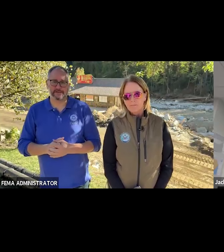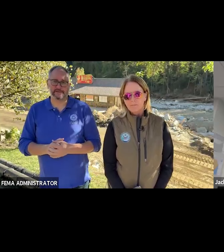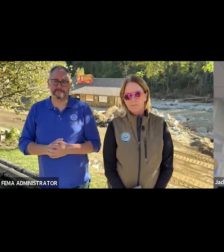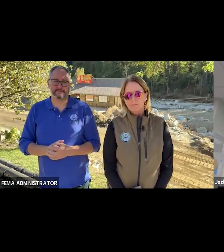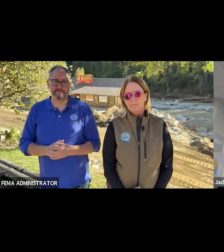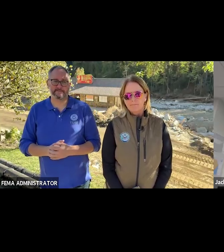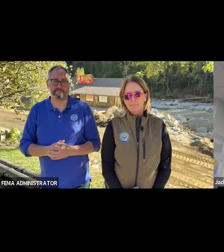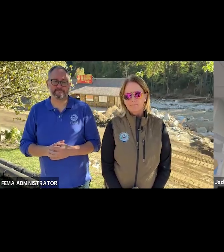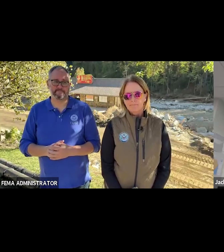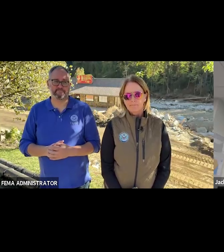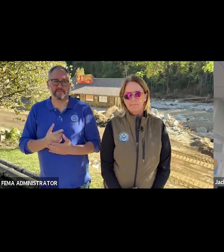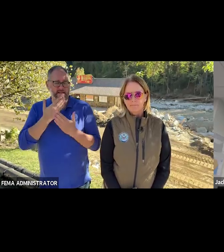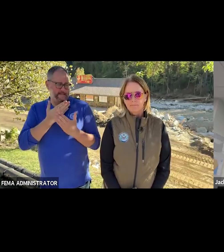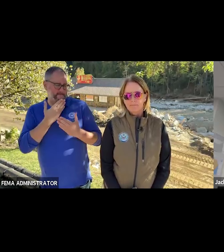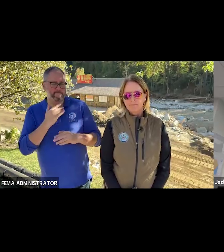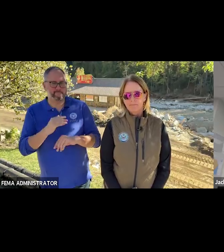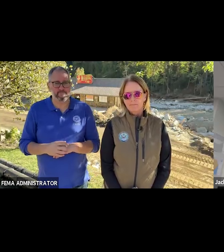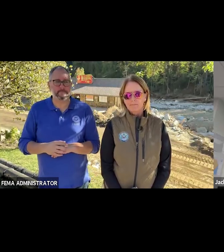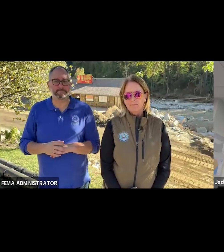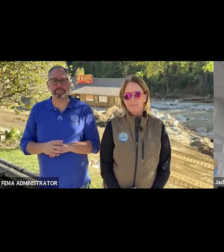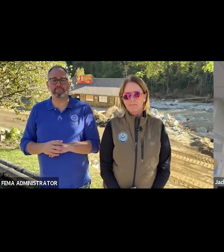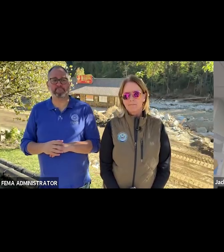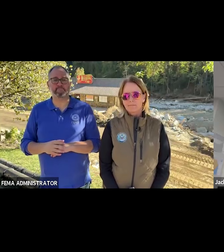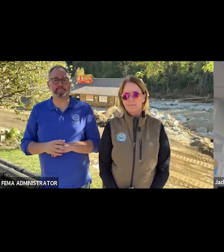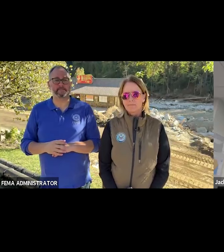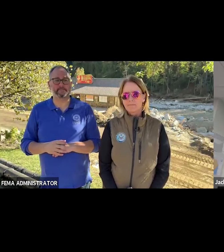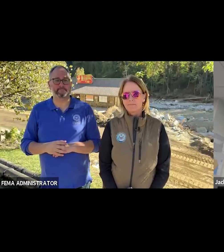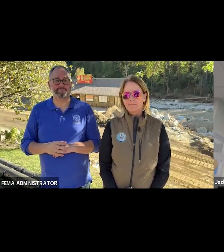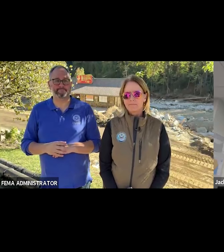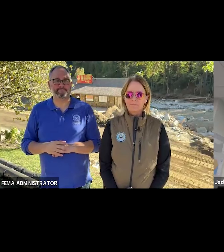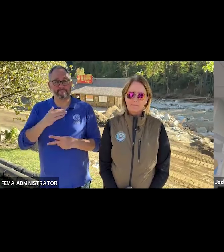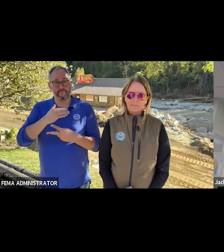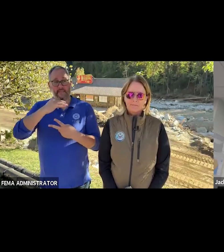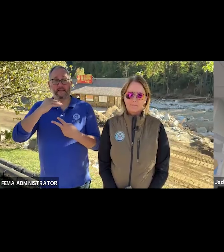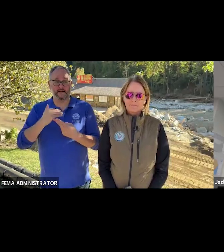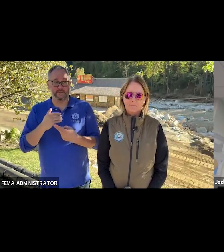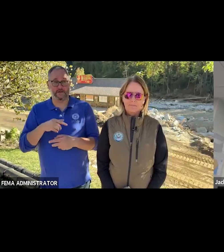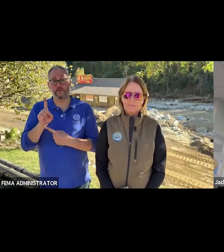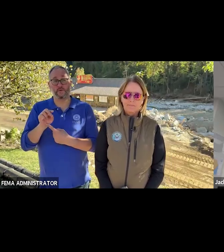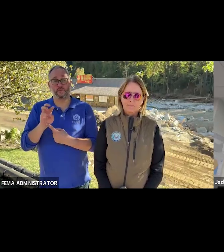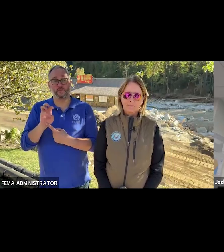Thank you so much. Next question goes to Drew.